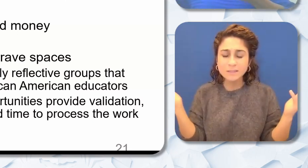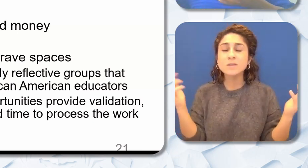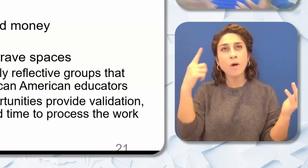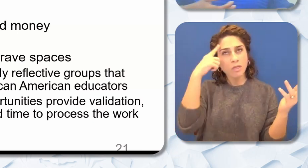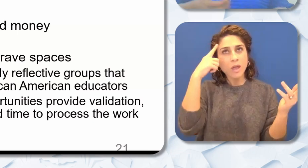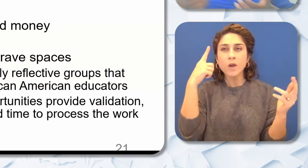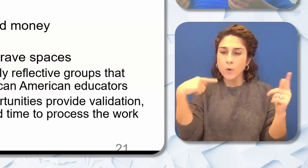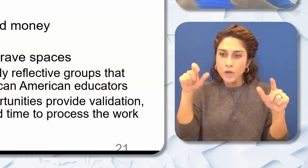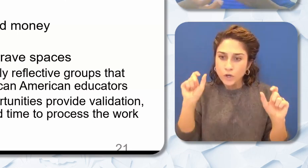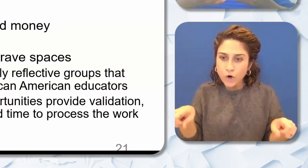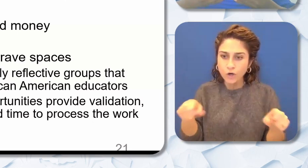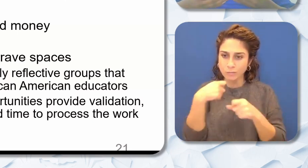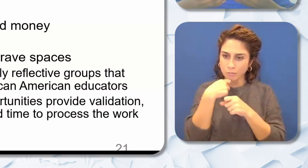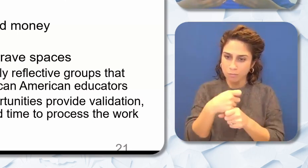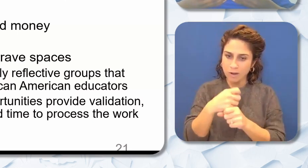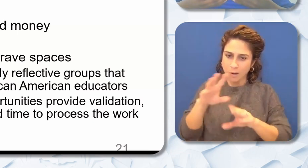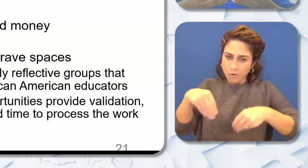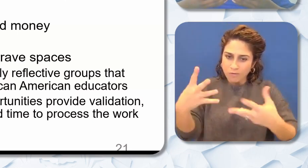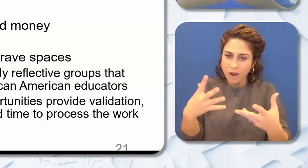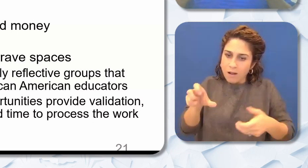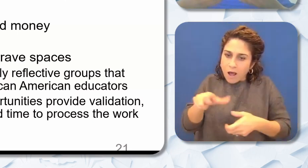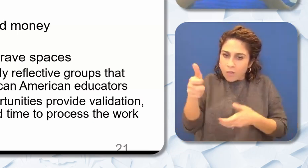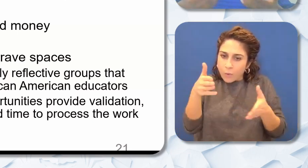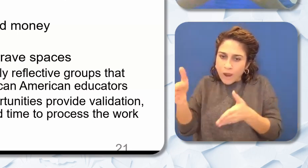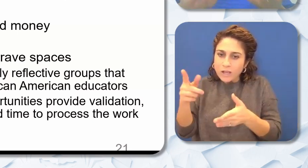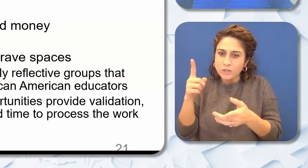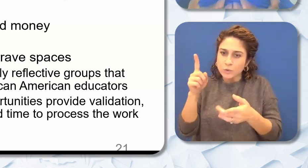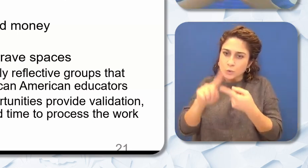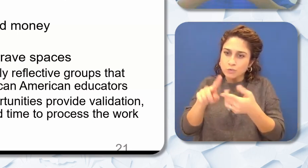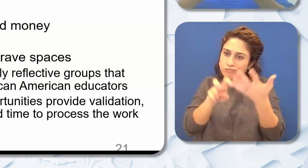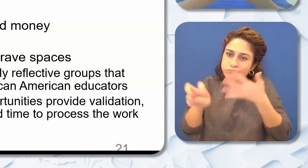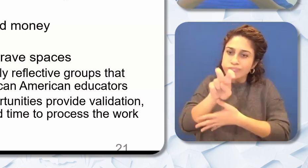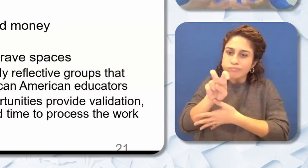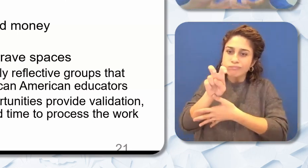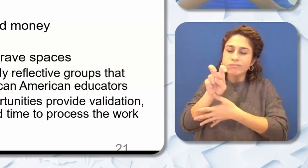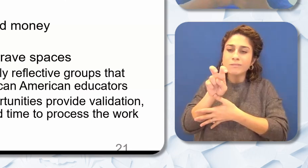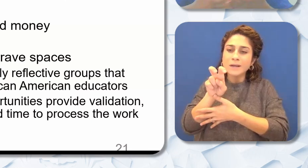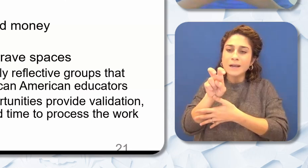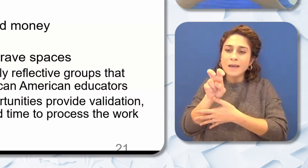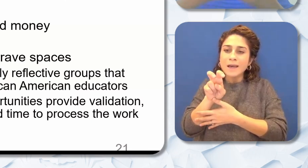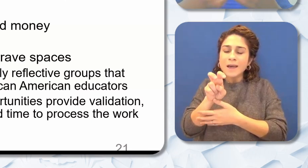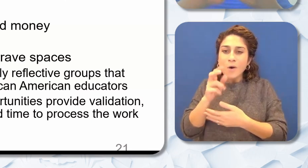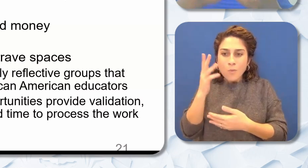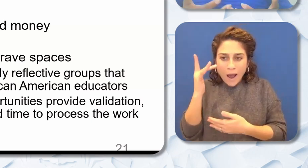promoting and chall and and using what we have cause we have people who have so many gifts and